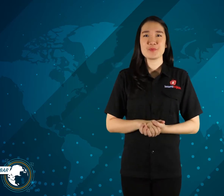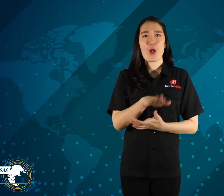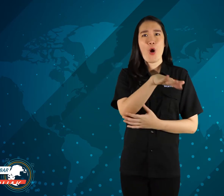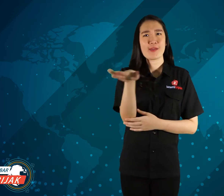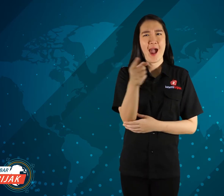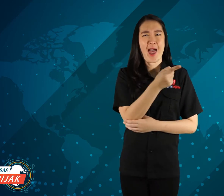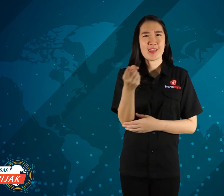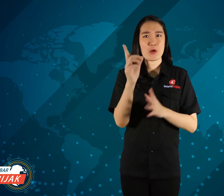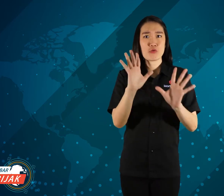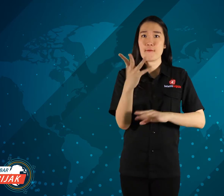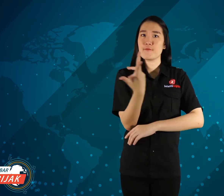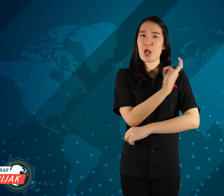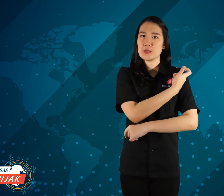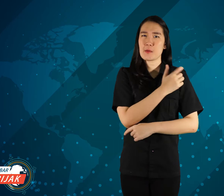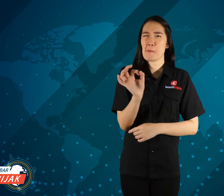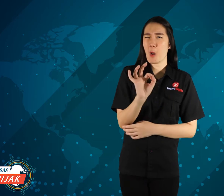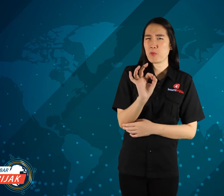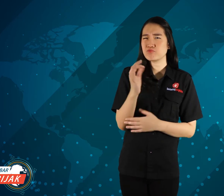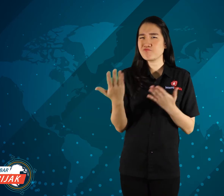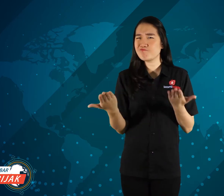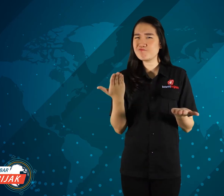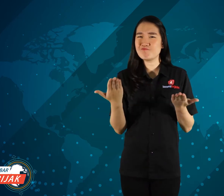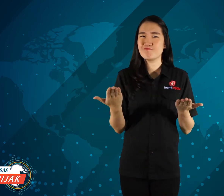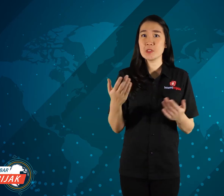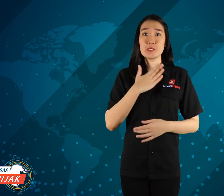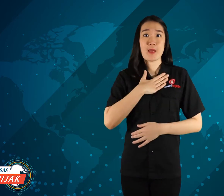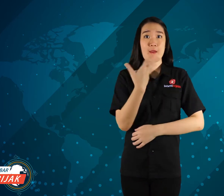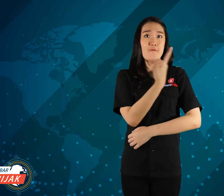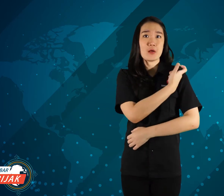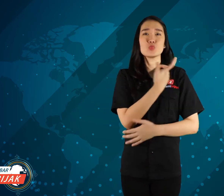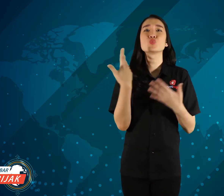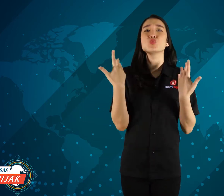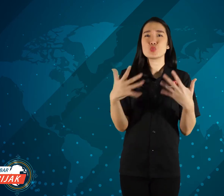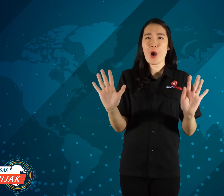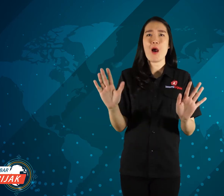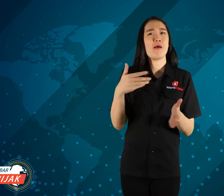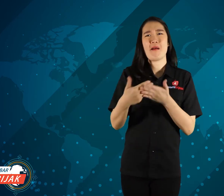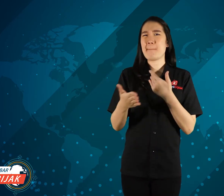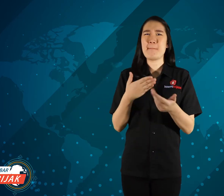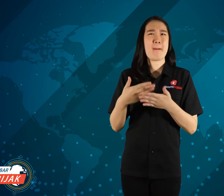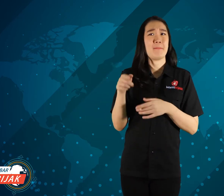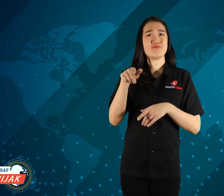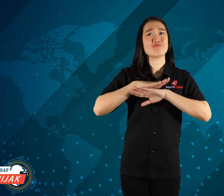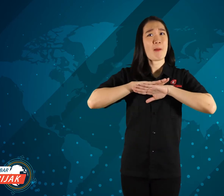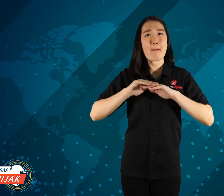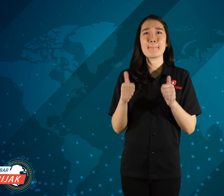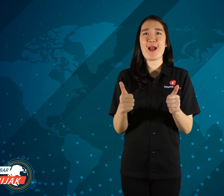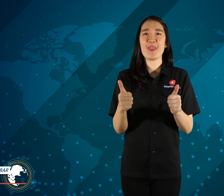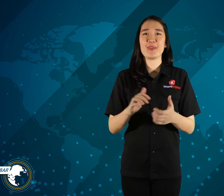Have you been vaccinated yet? I am healthy and have been vaccinated, it's okay and safe.